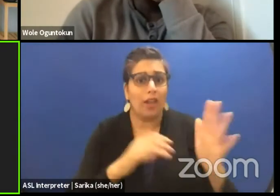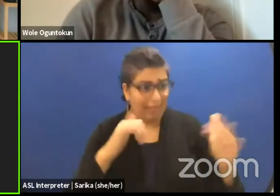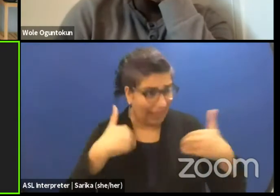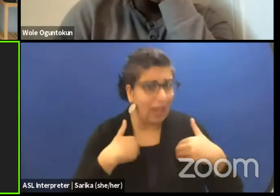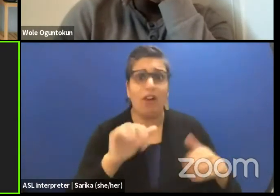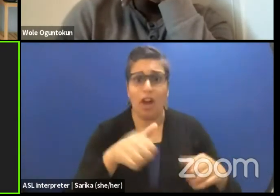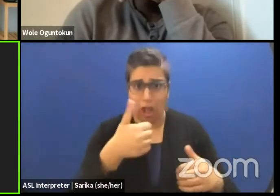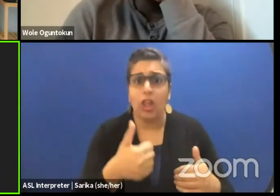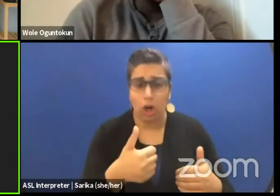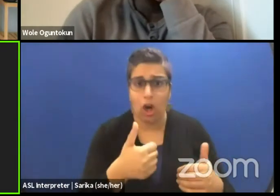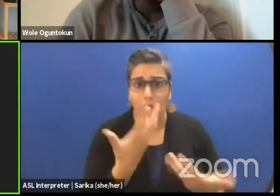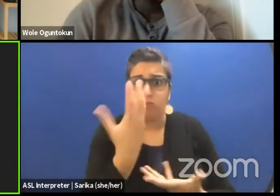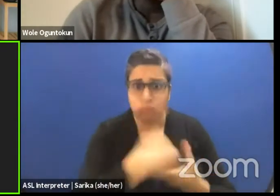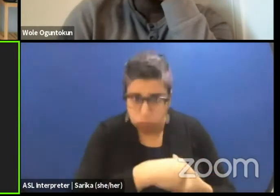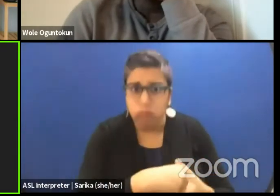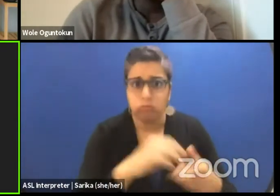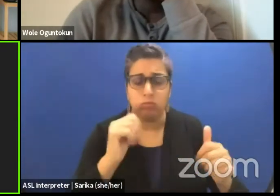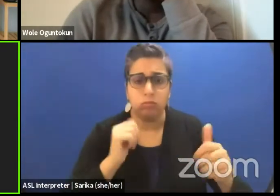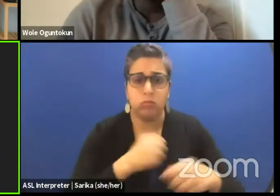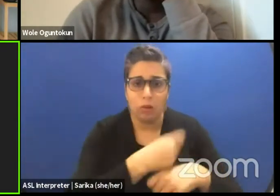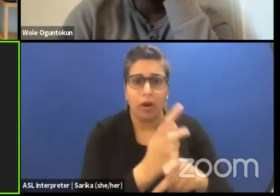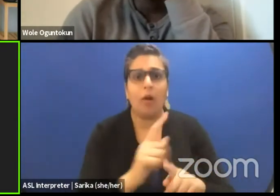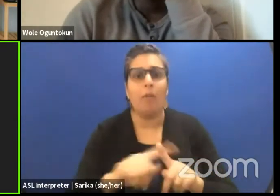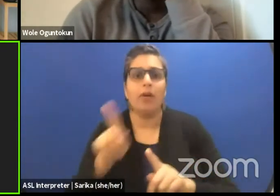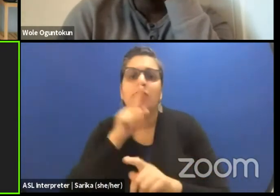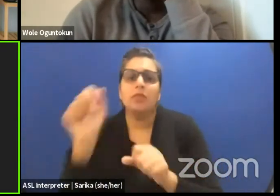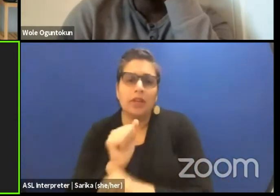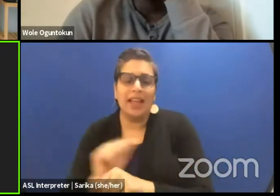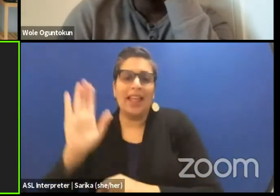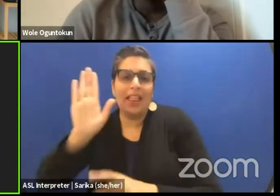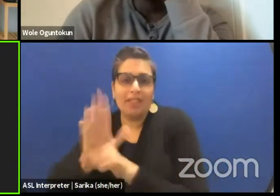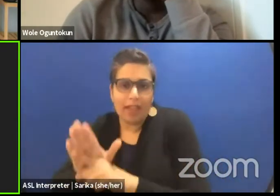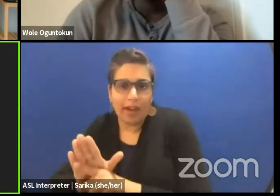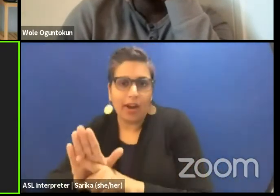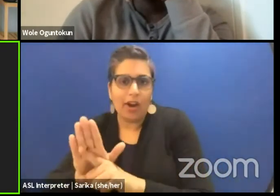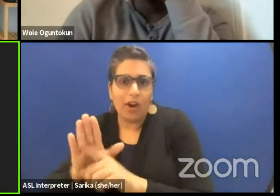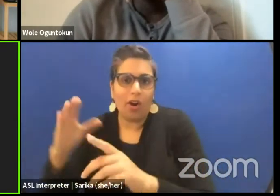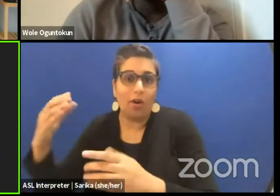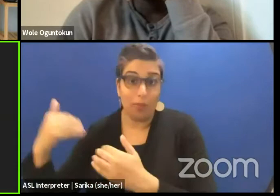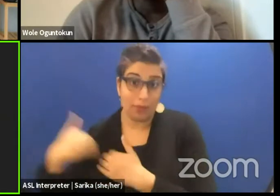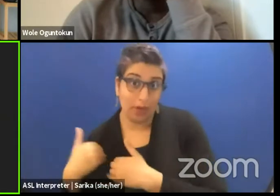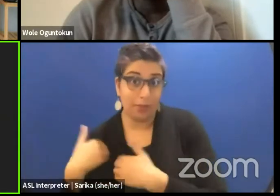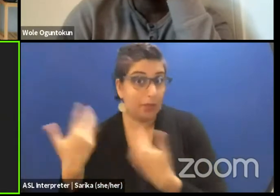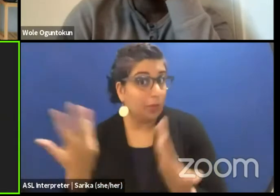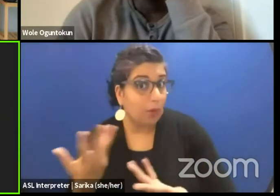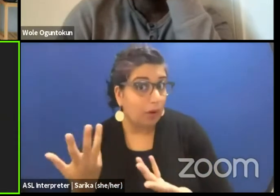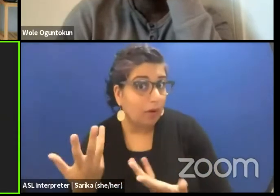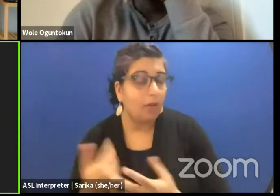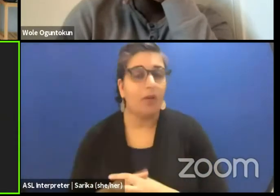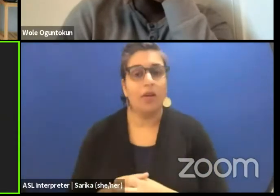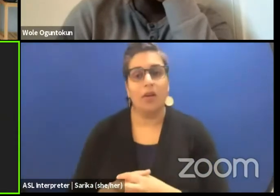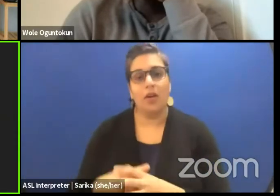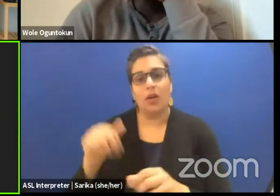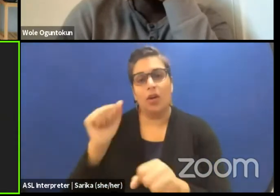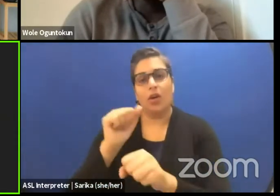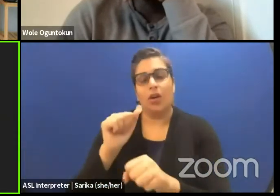in the production. But actually it's someone whose sole function is working with the quote unquote, dramaturgy.